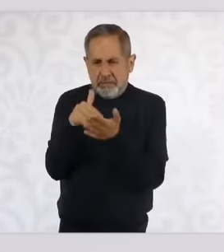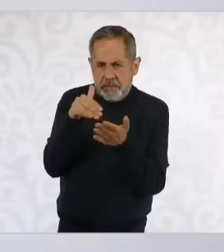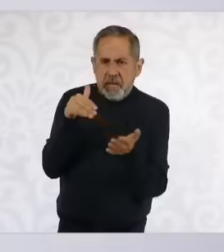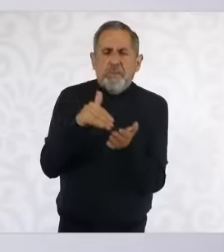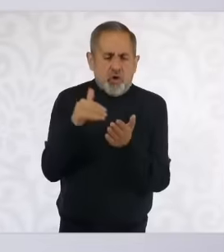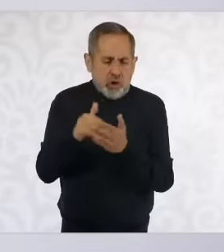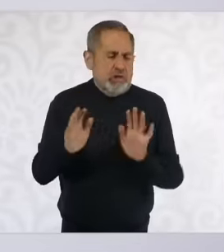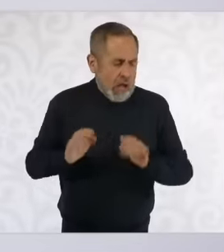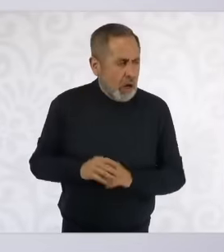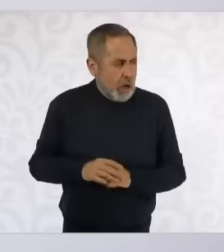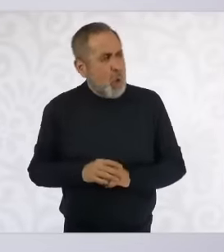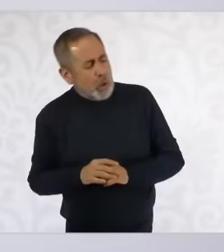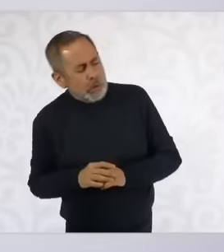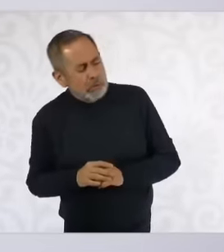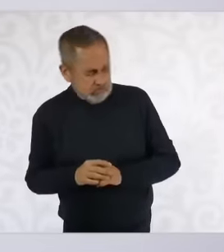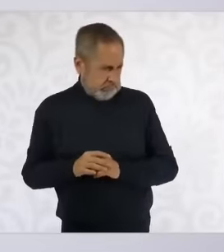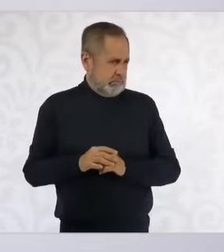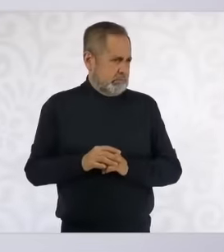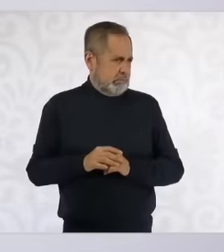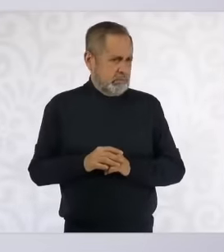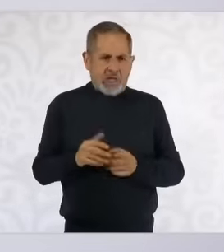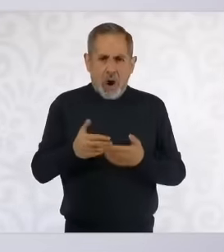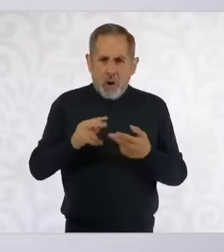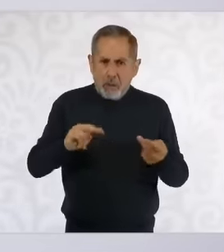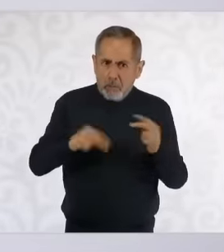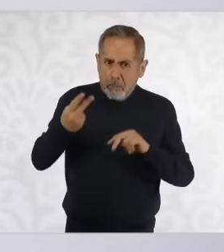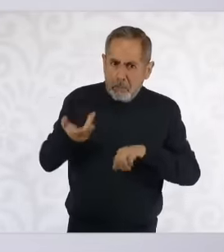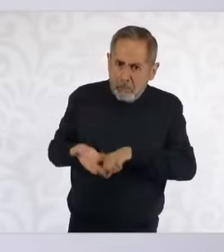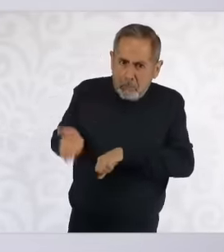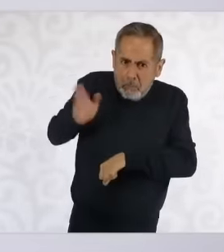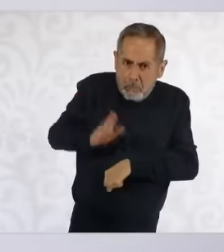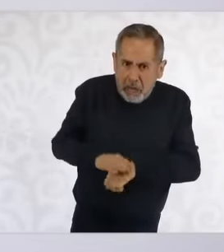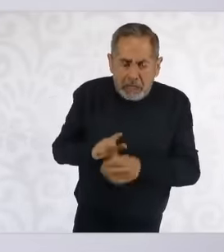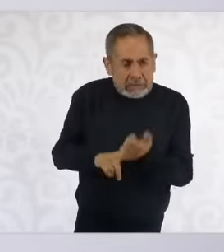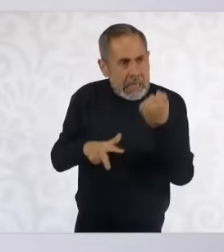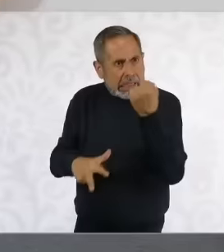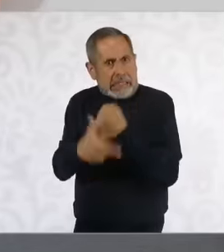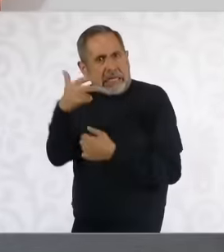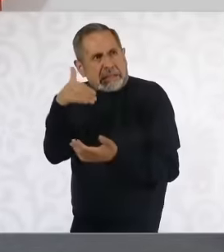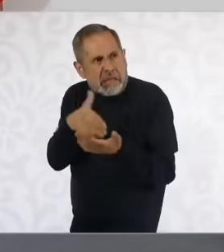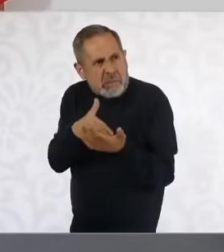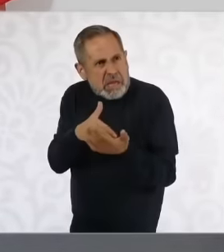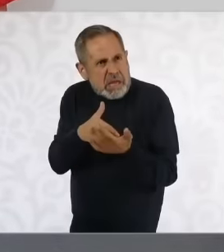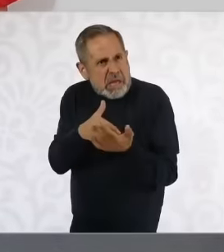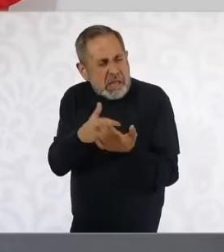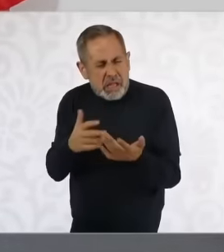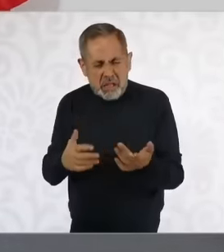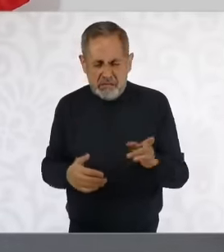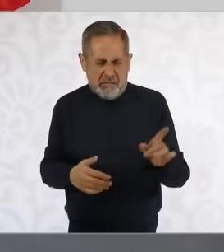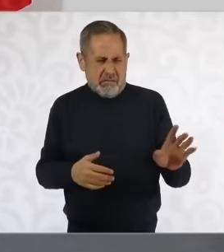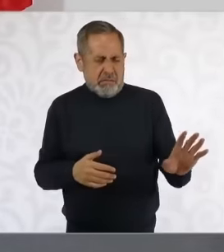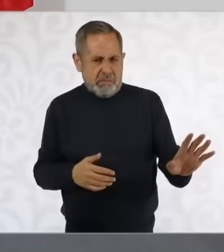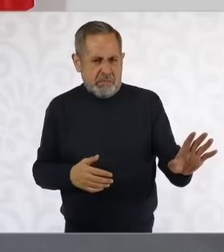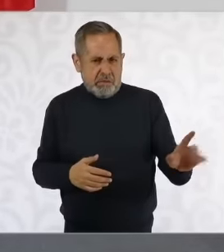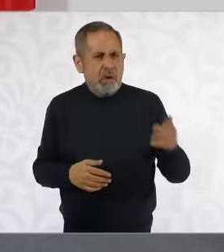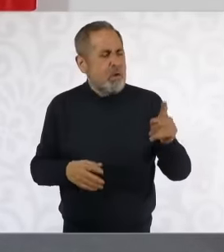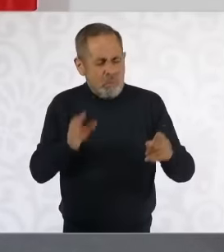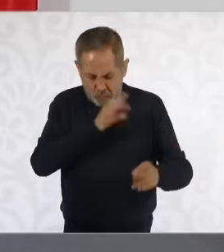they are practically doubling it. So the election can be carried out without